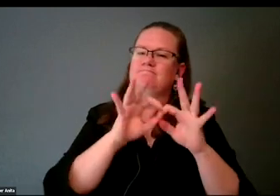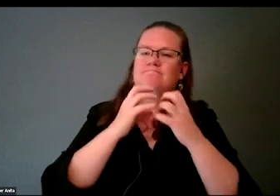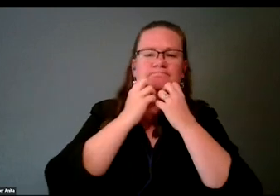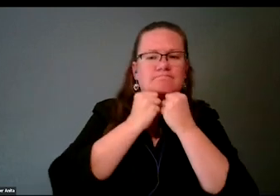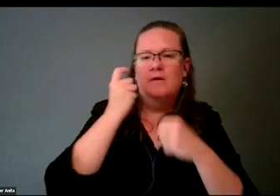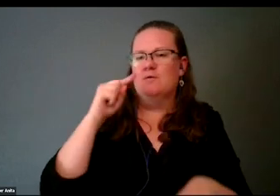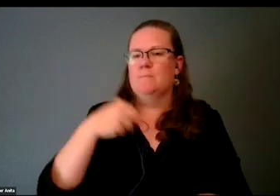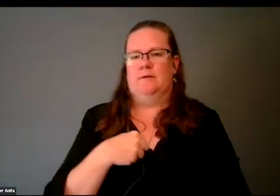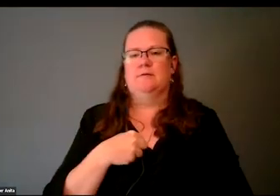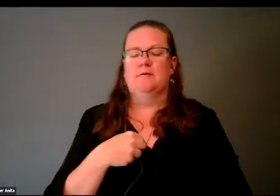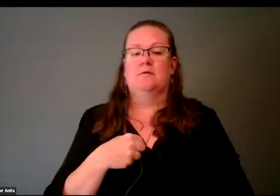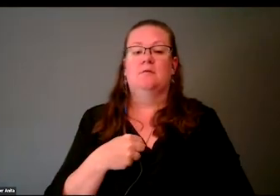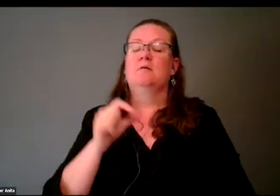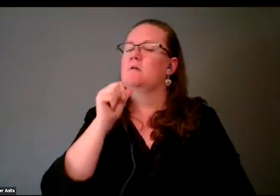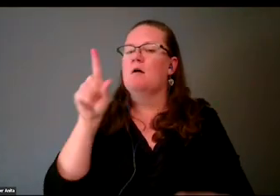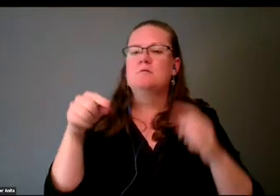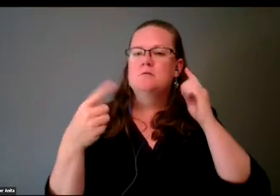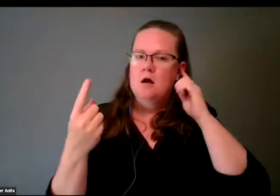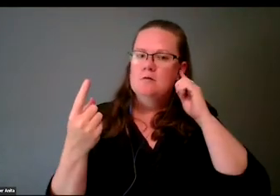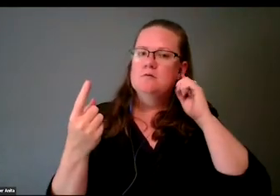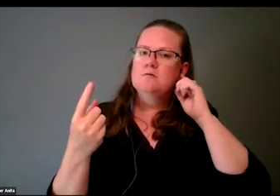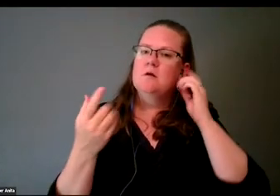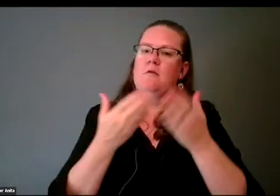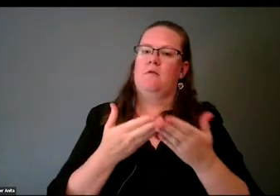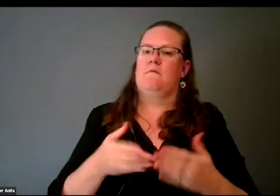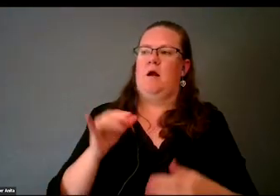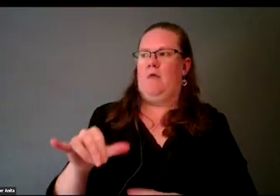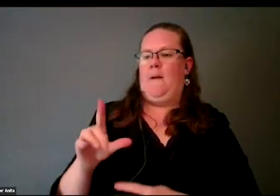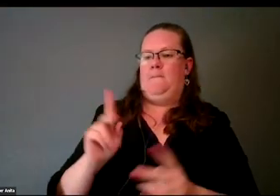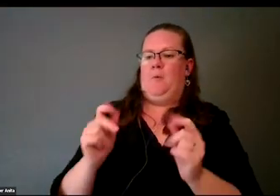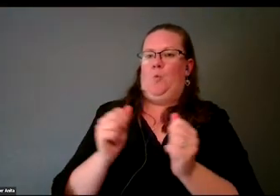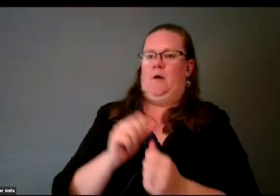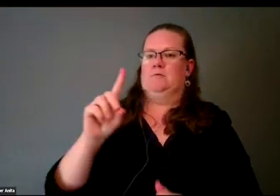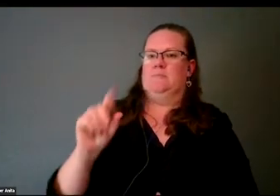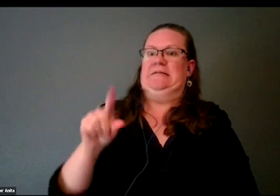not just the fact that folks with disabilities need to be in STEM, but folks with disabilities